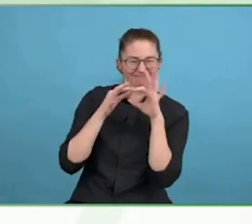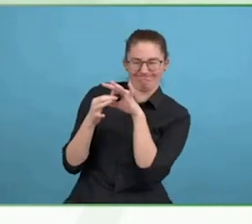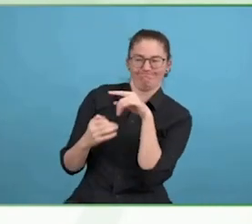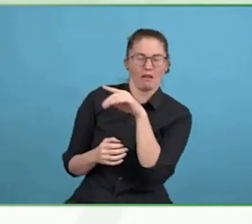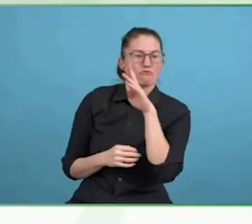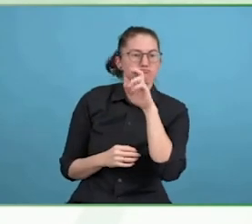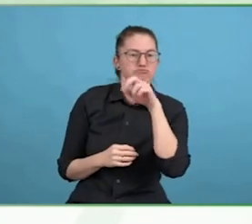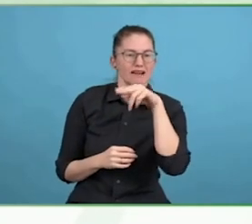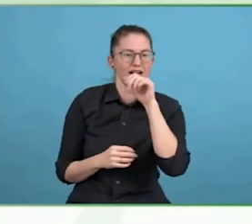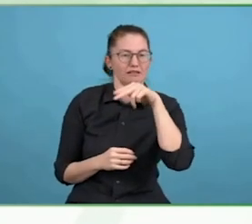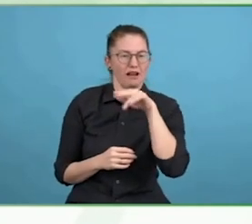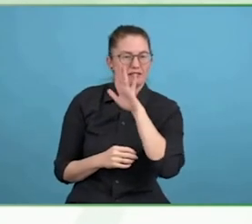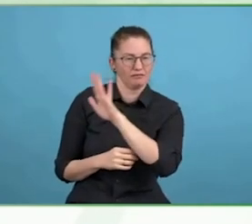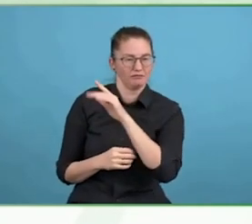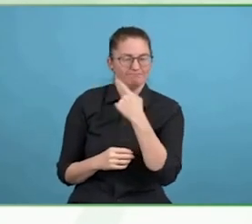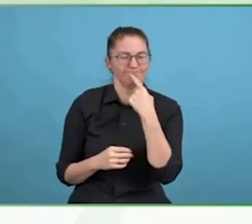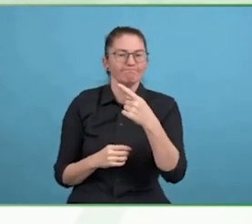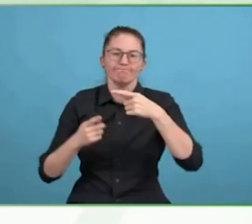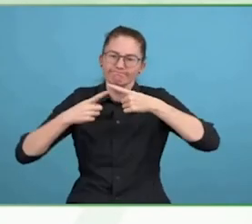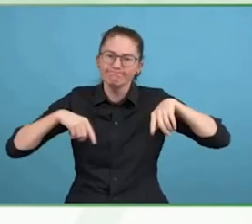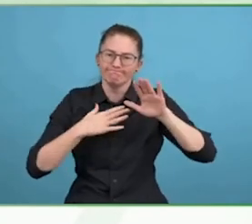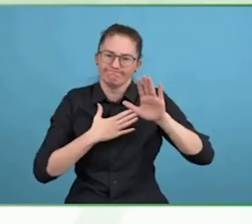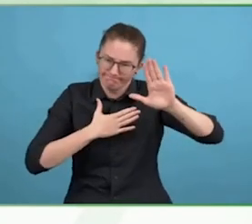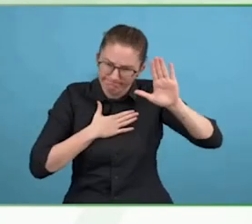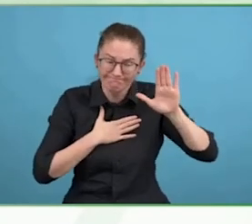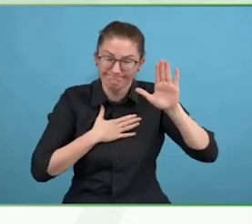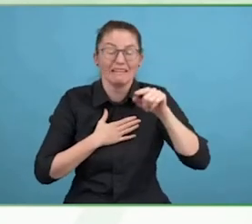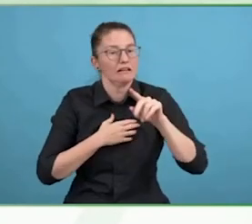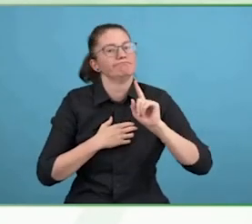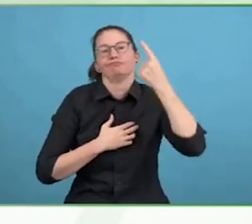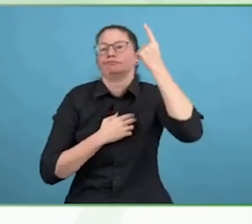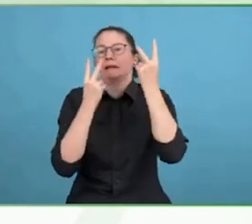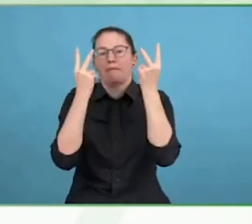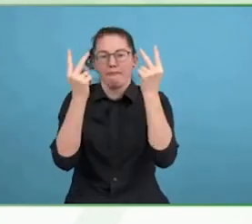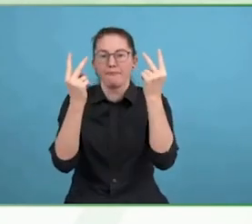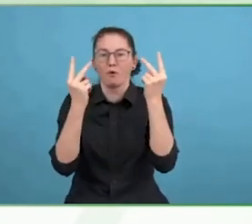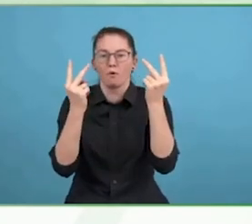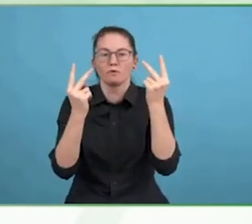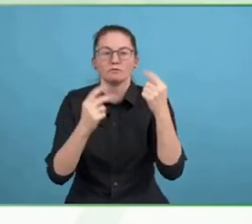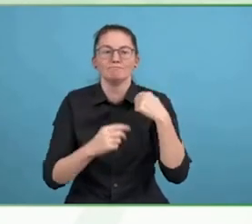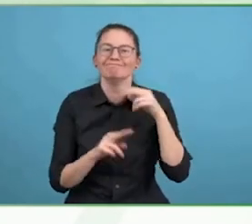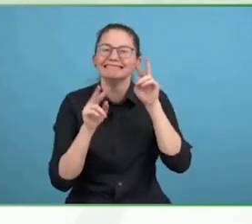What we need then are the voices throughout the business to speak up and live